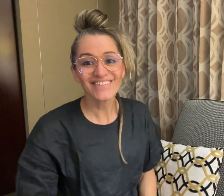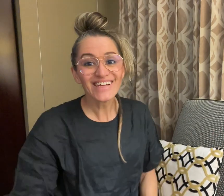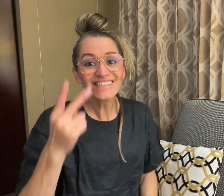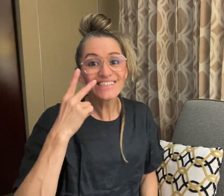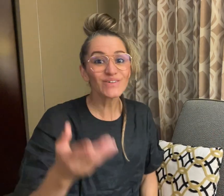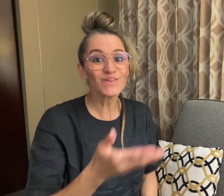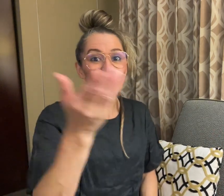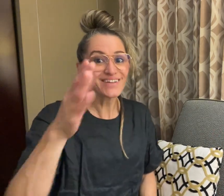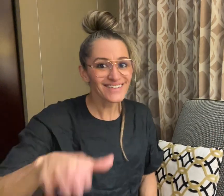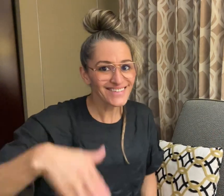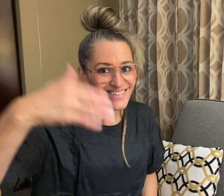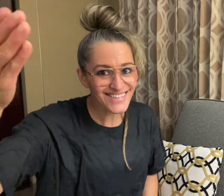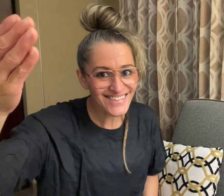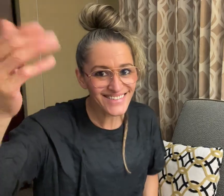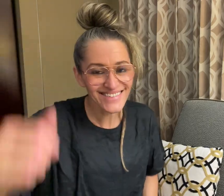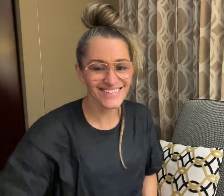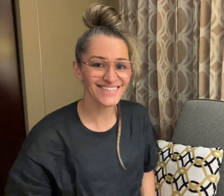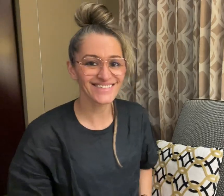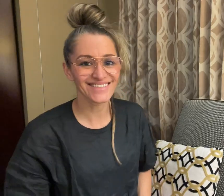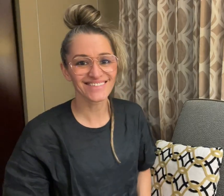See you next time!